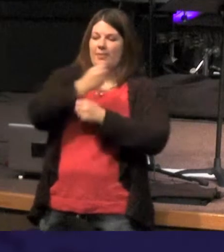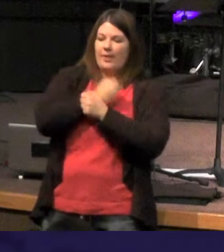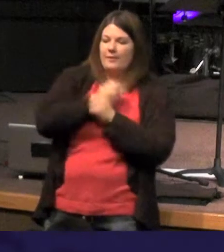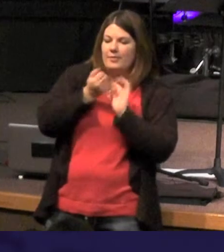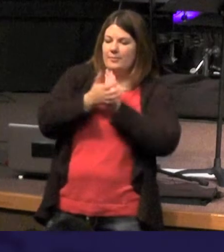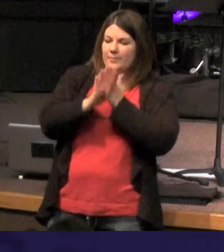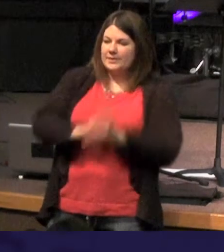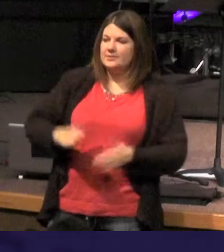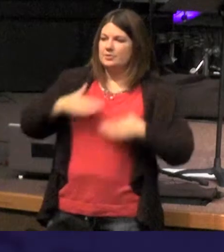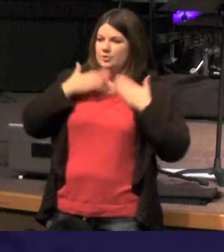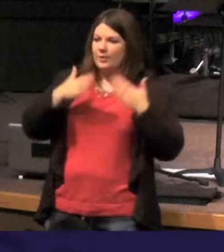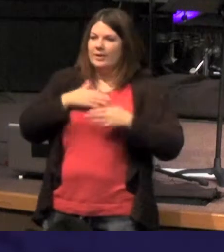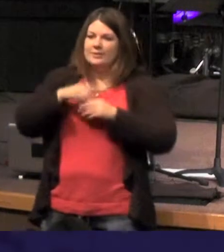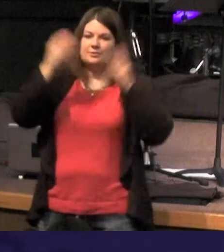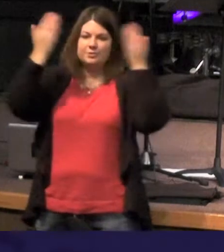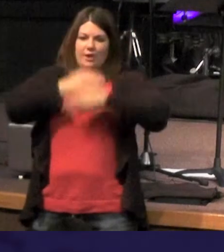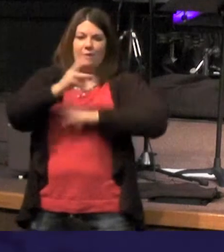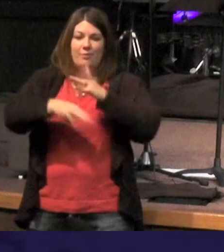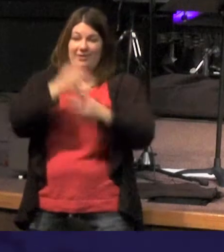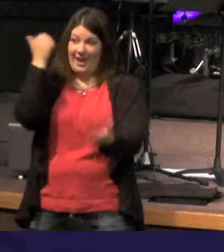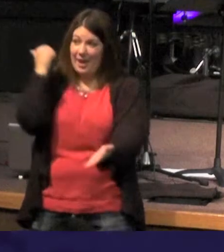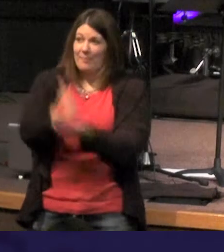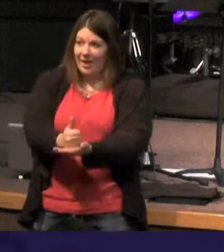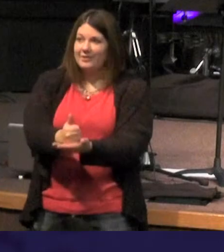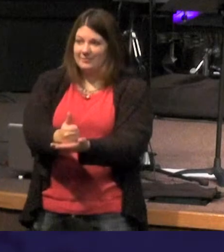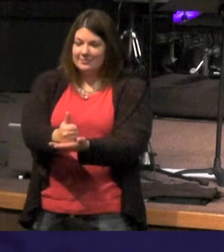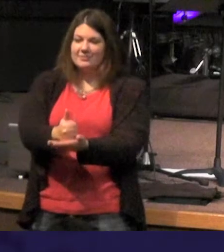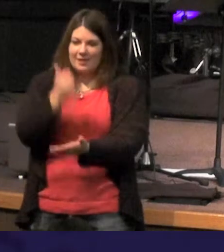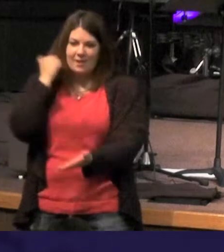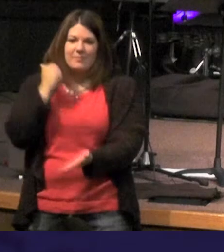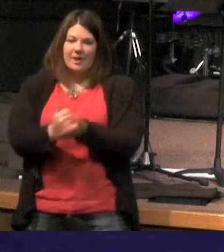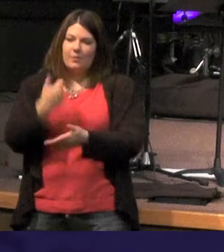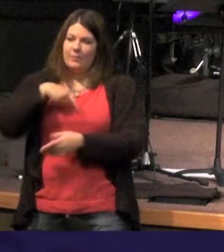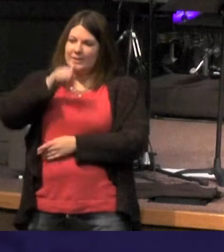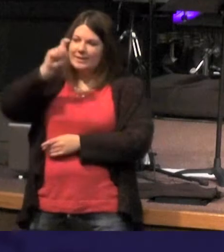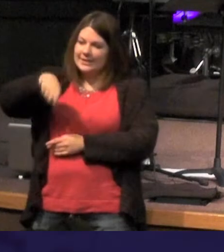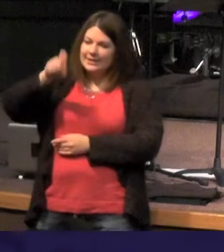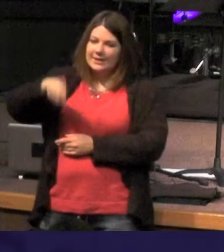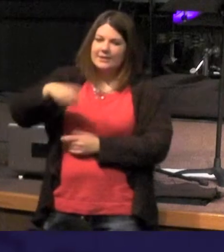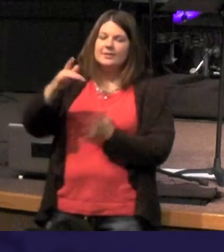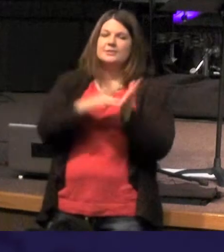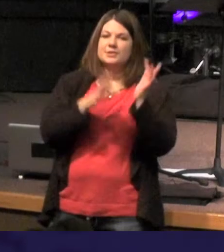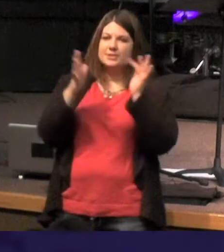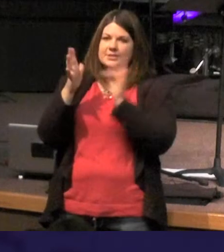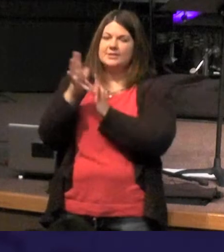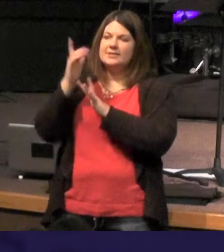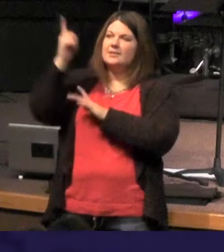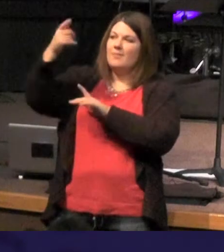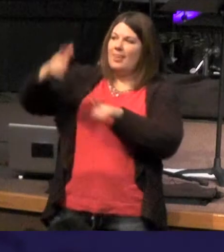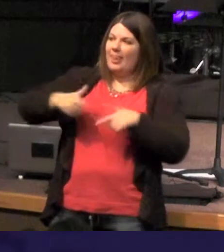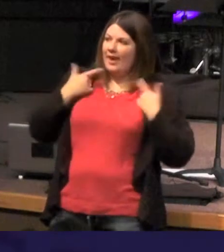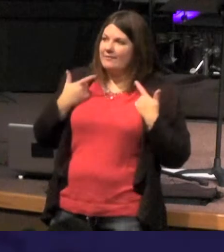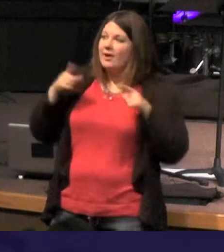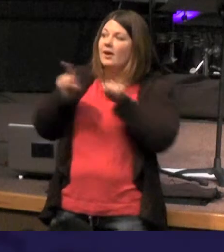in a very dark world I gotta say amen to that - see we need that Jesus is life but he's also light